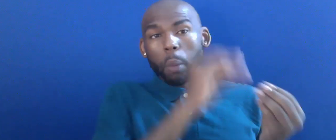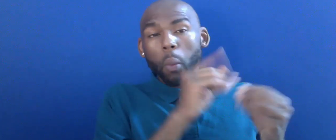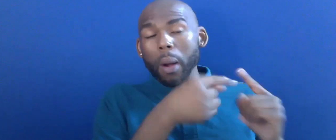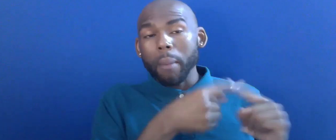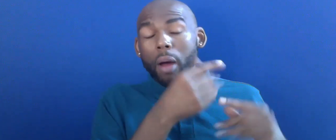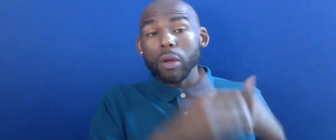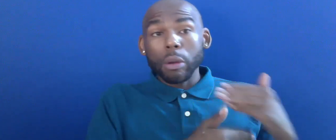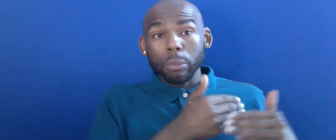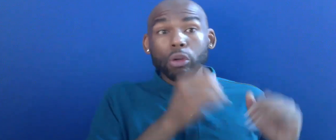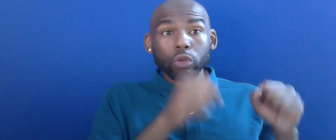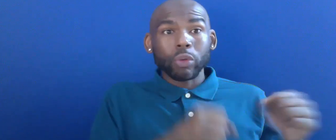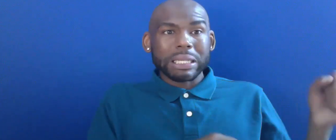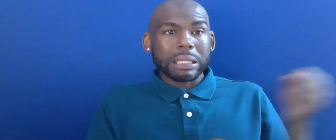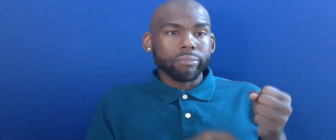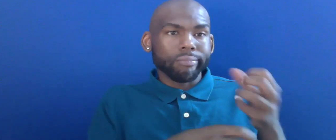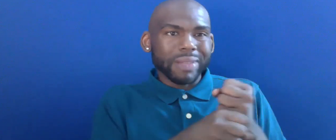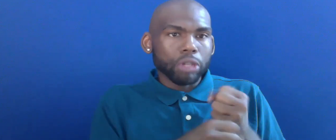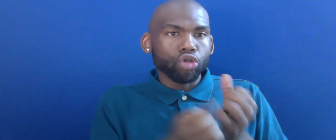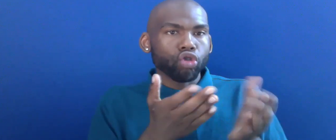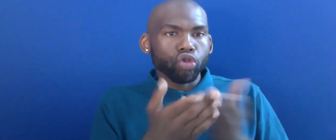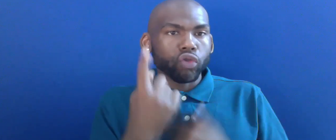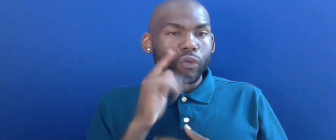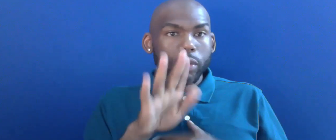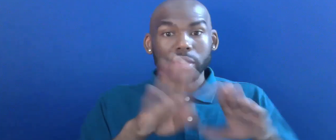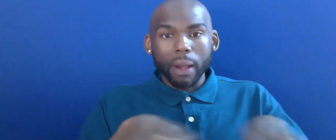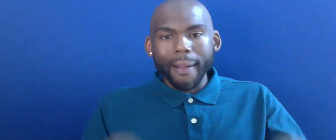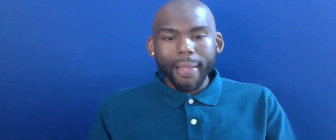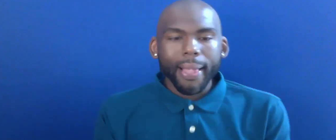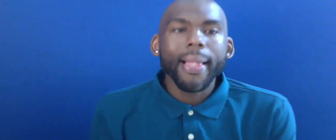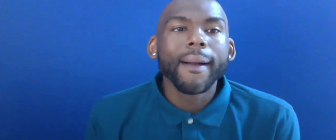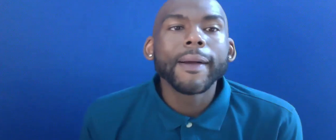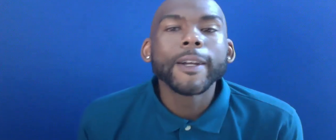YOU CAN GET YOUR CHILD THE SERVICES THAT HE OR SHE MAY NEED.